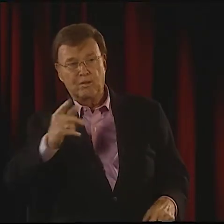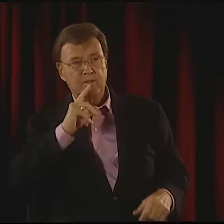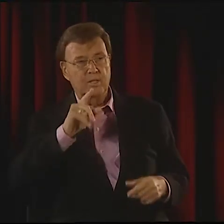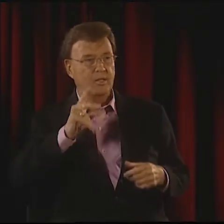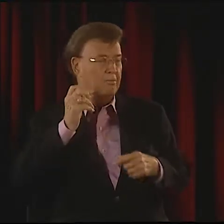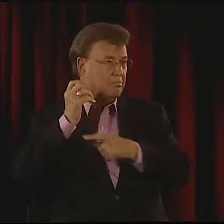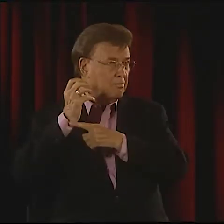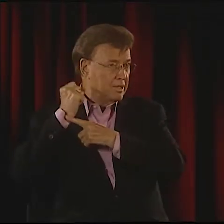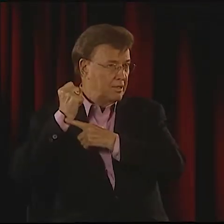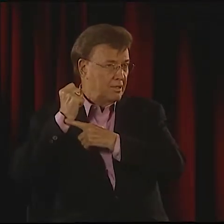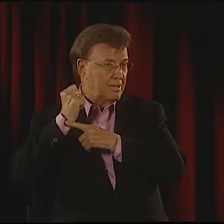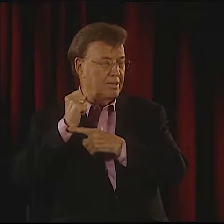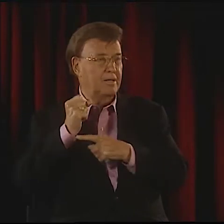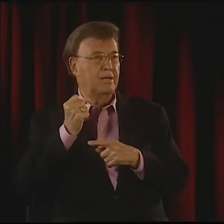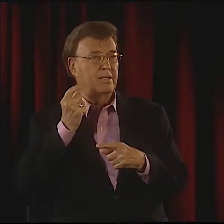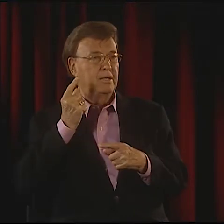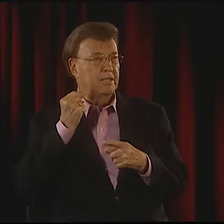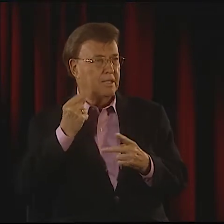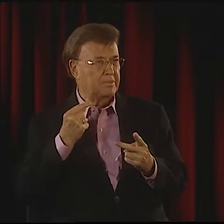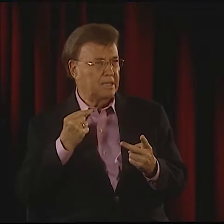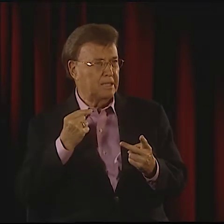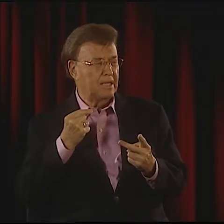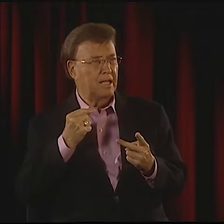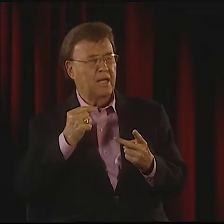THERE WERE 3 OF US, REALLY.